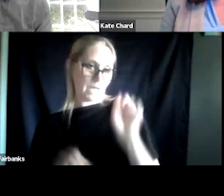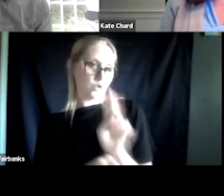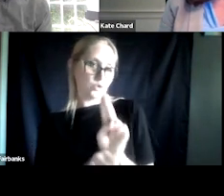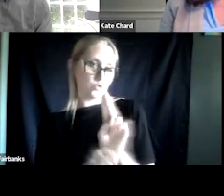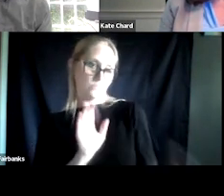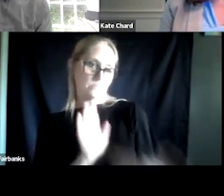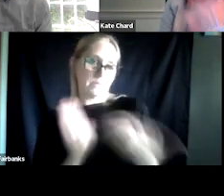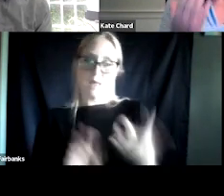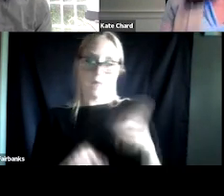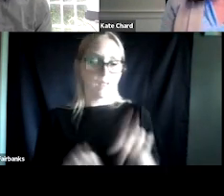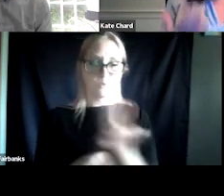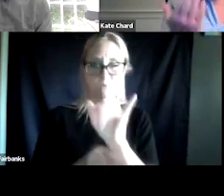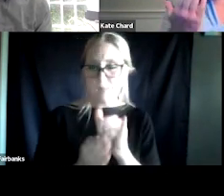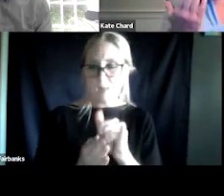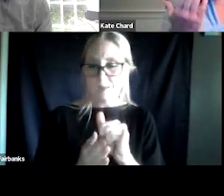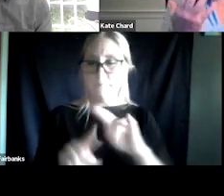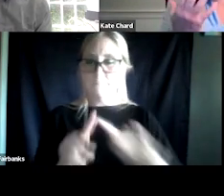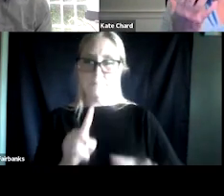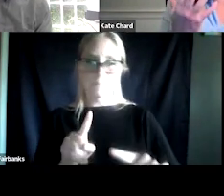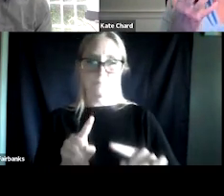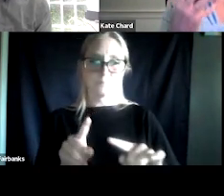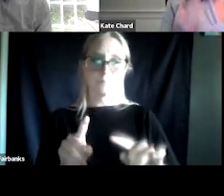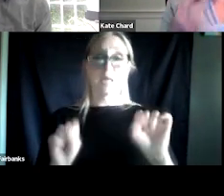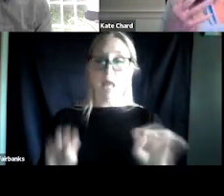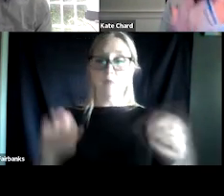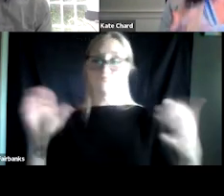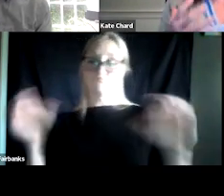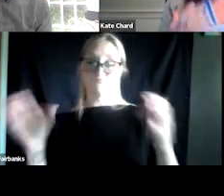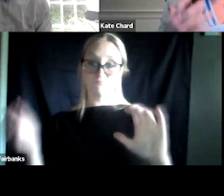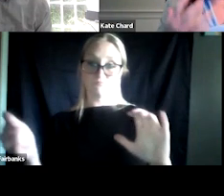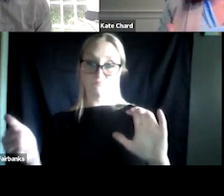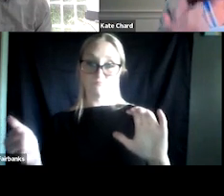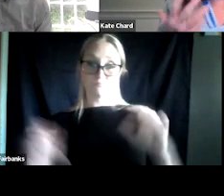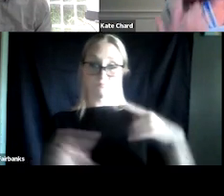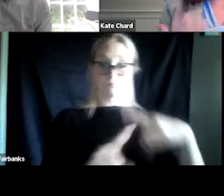look at the cost benefit of maintaining their current substance use beliefs.